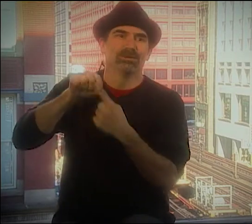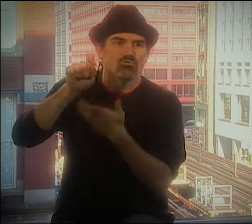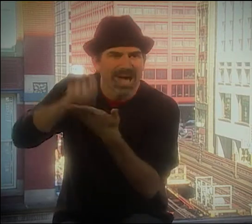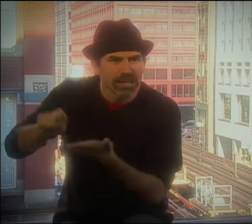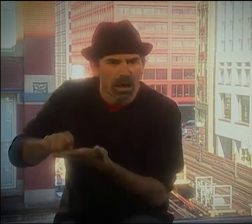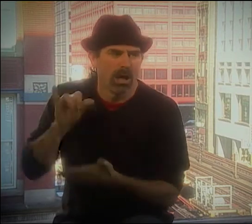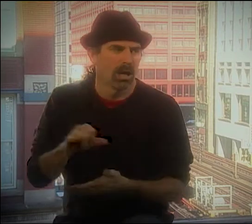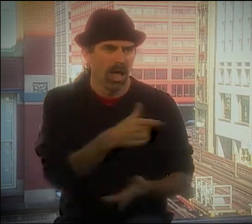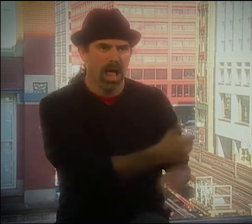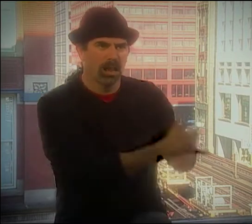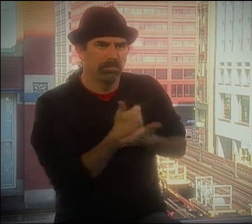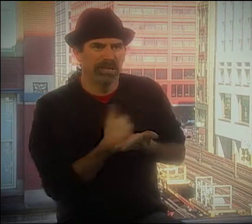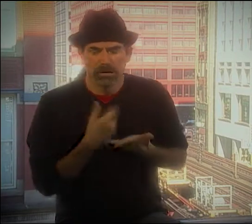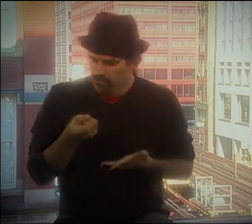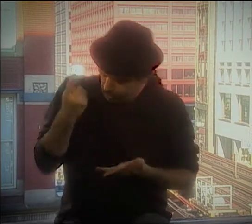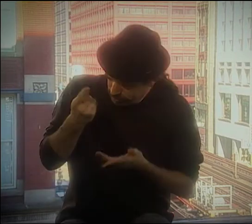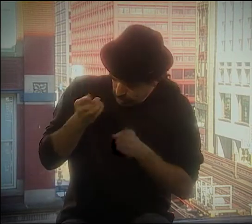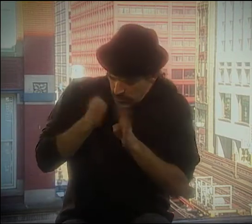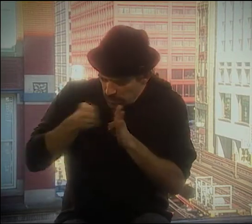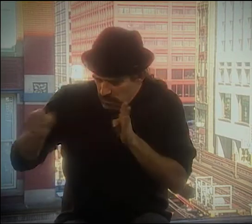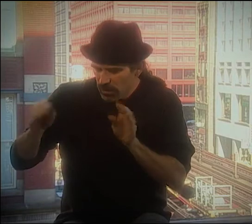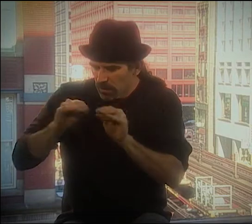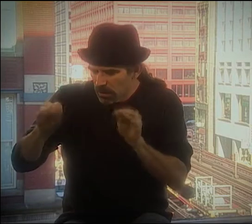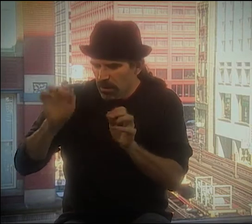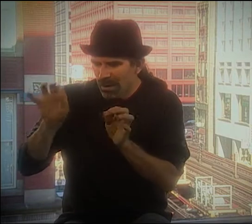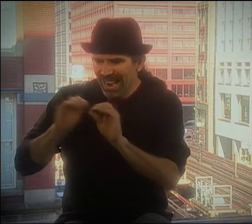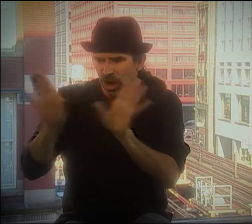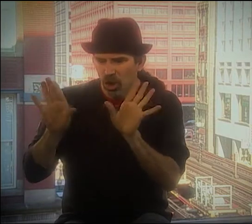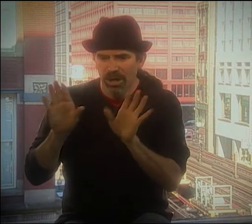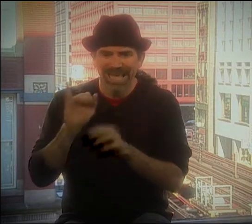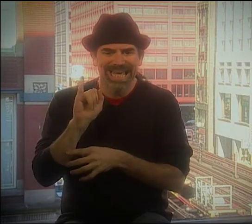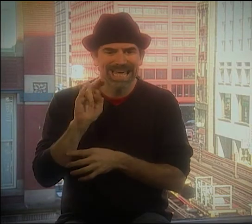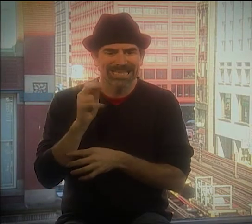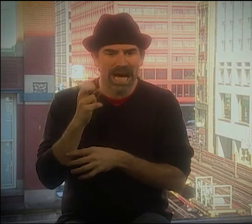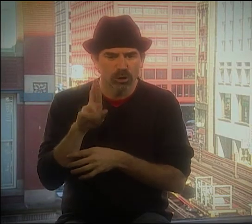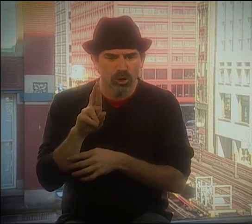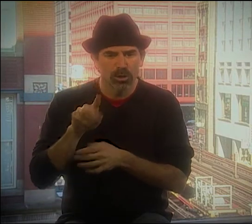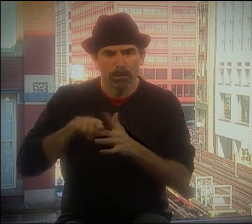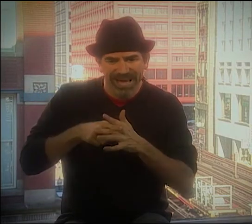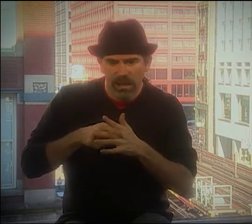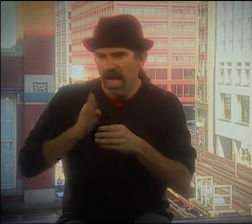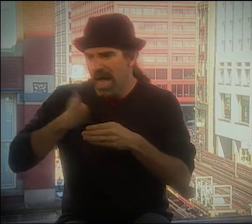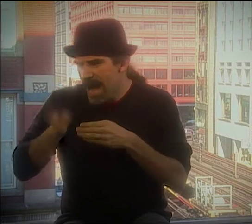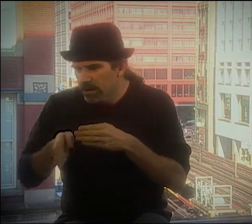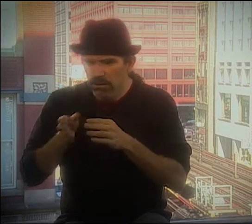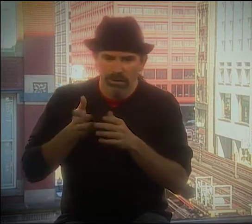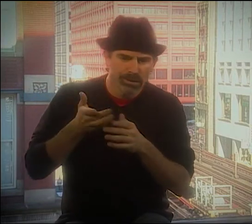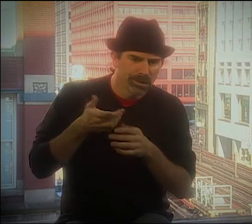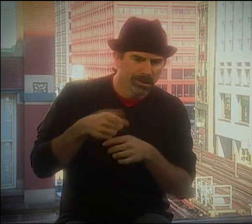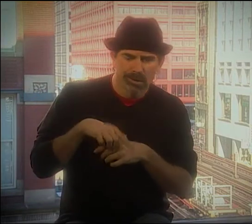ENGLISH WORKS." AND THAT HELPED ME TO BE ABLE TO CLARIFY, YOU KNOW, HOW WORD